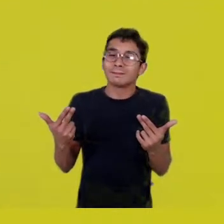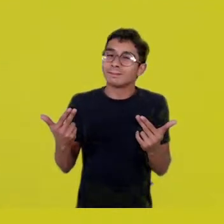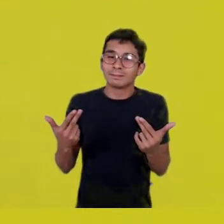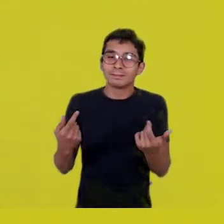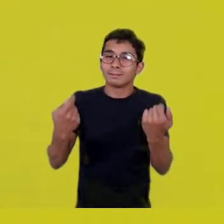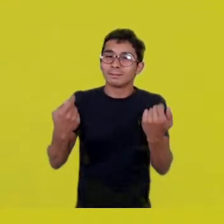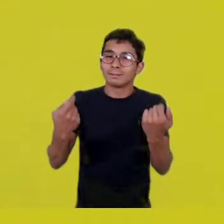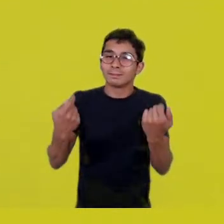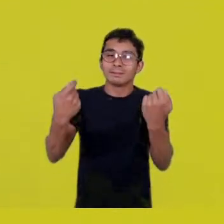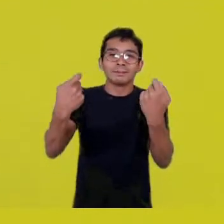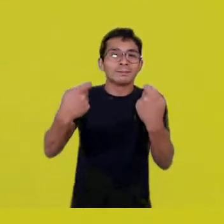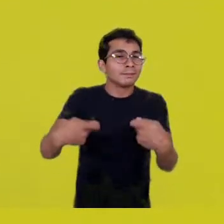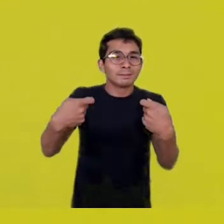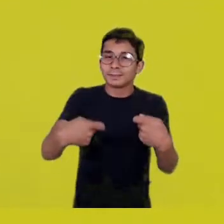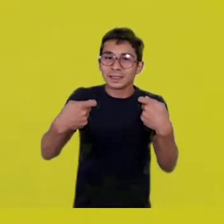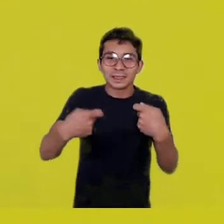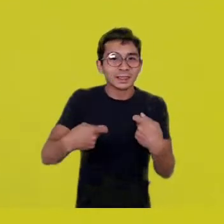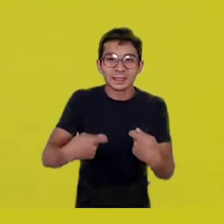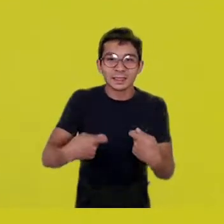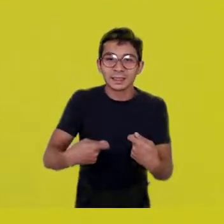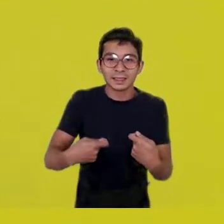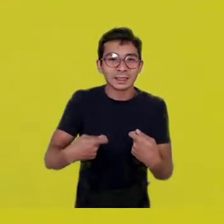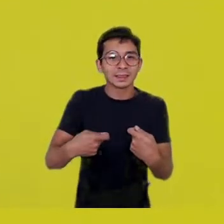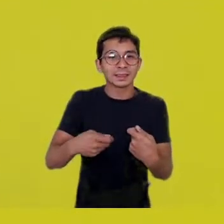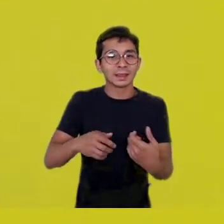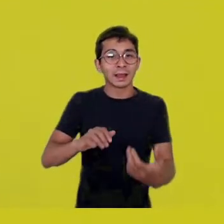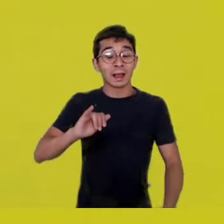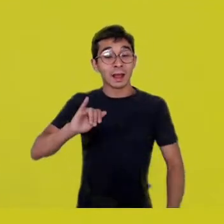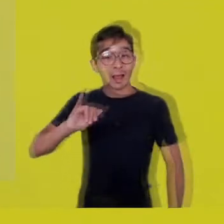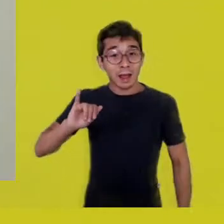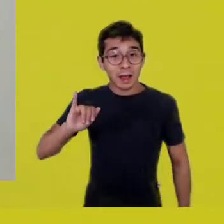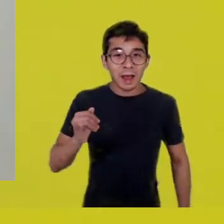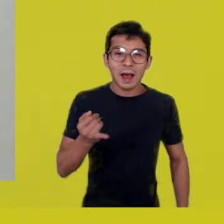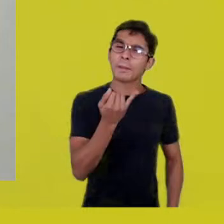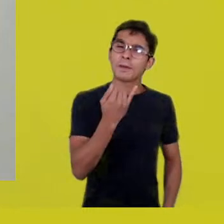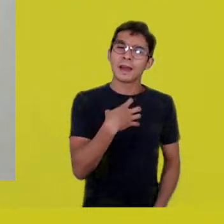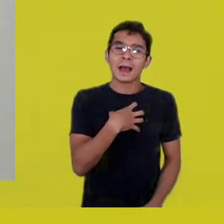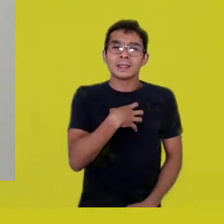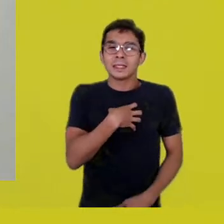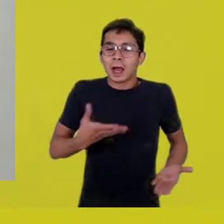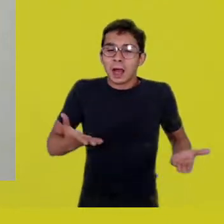that we can experience the challenge of “now” as life,